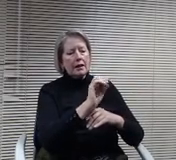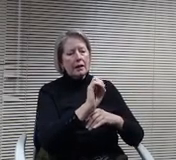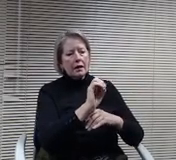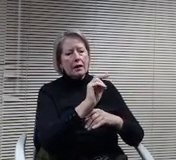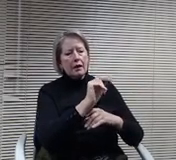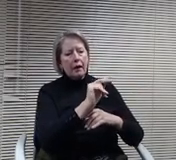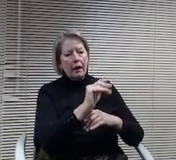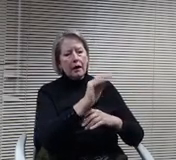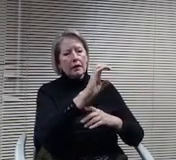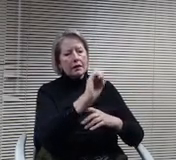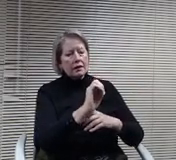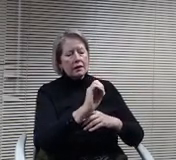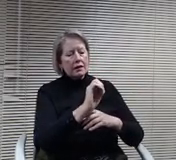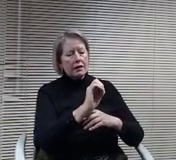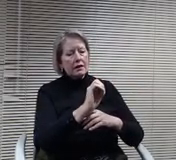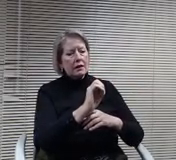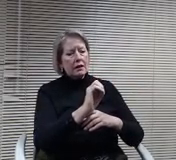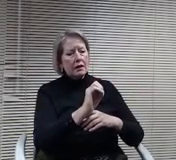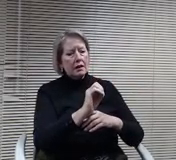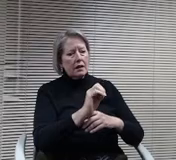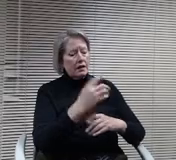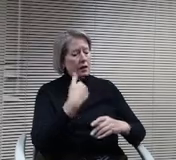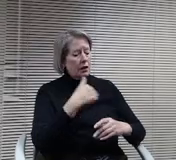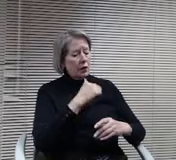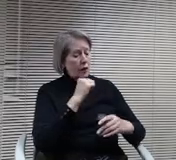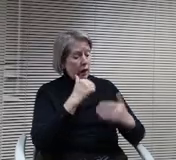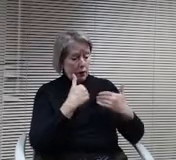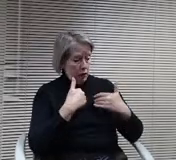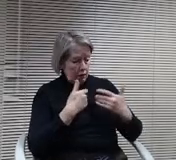property and having that, is there any concerns? Does that